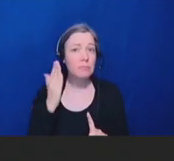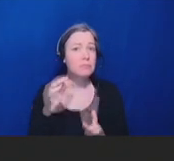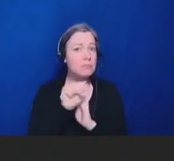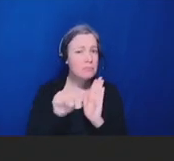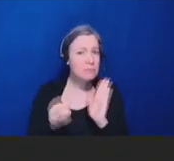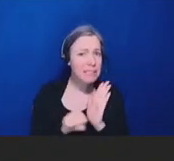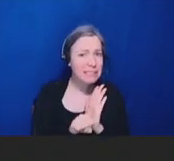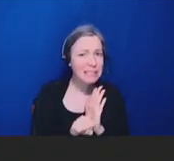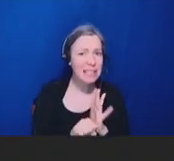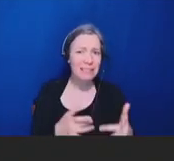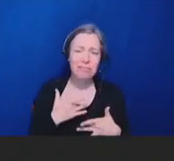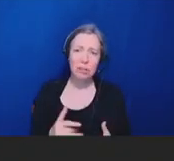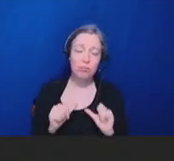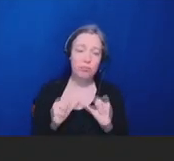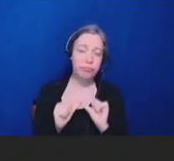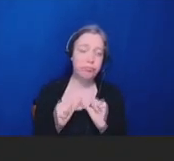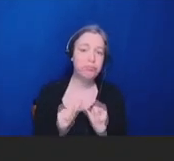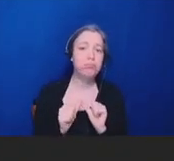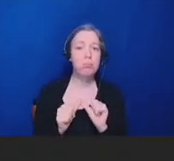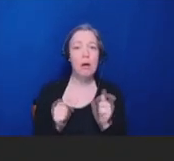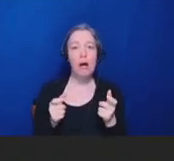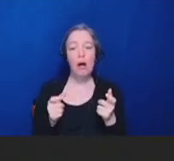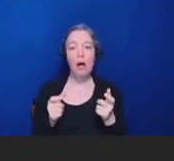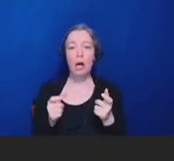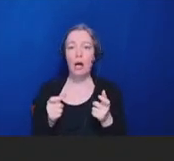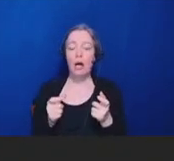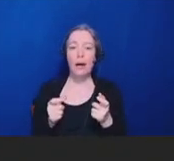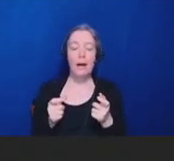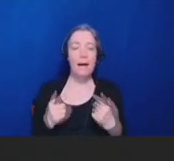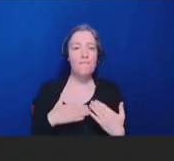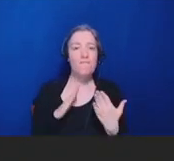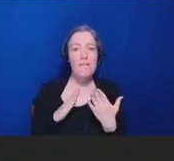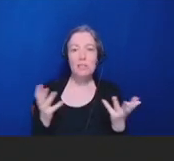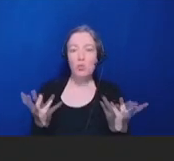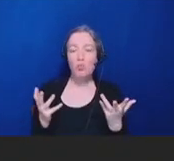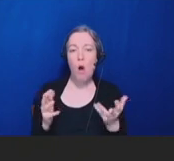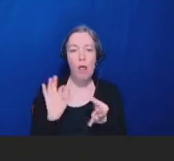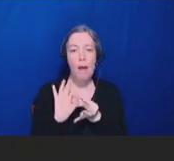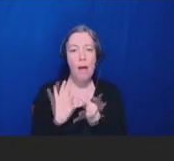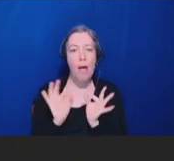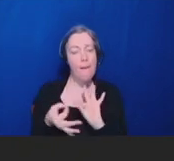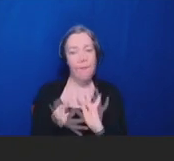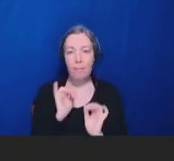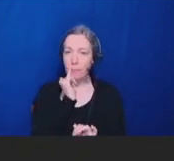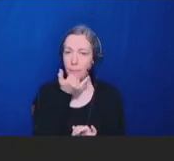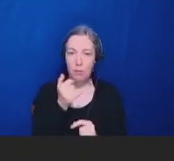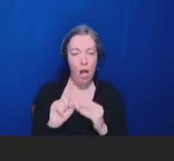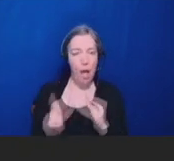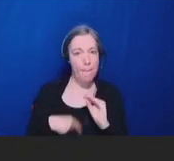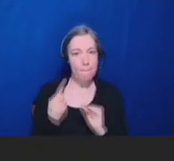with the misinterpretation of VAERS data and other data that's out there by groups who